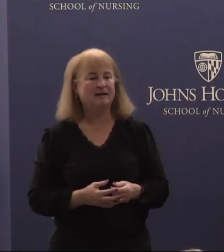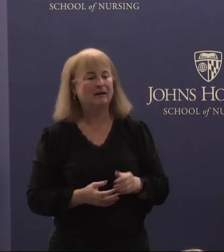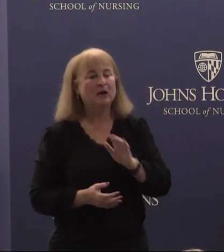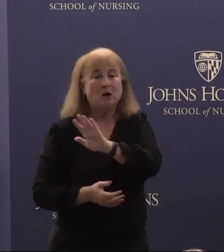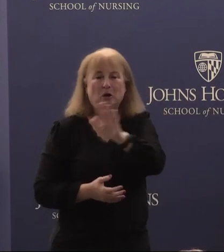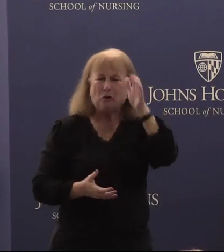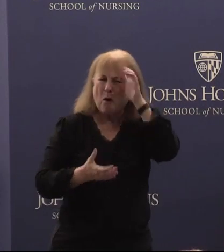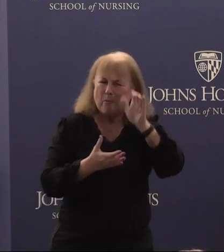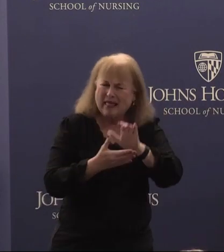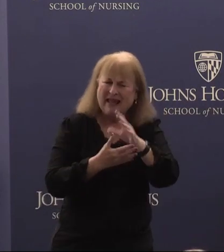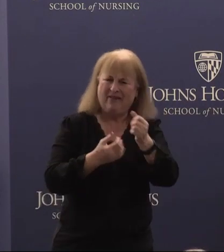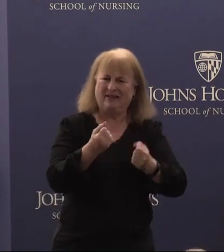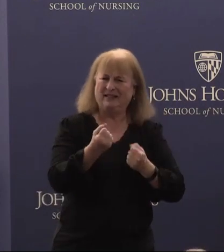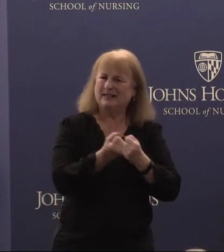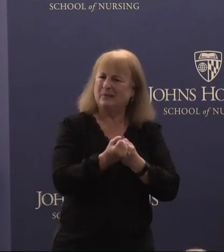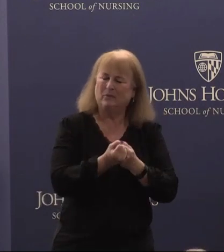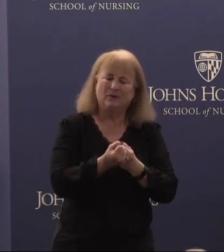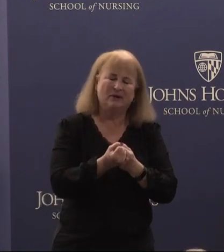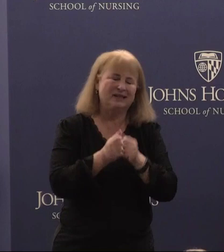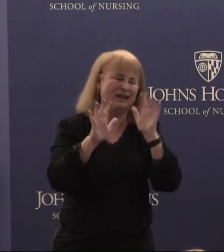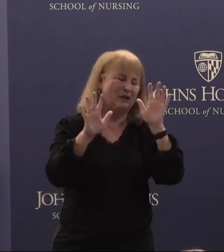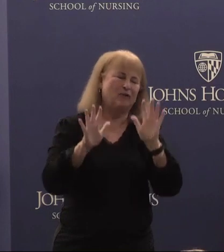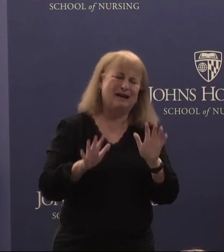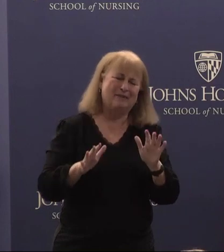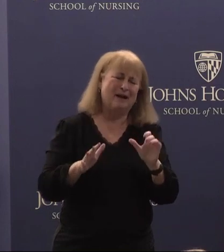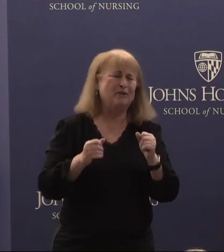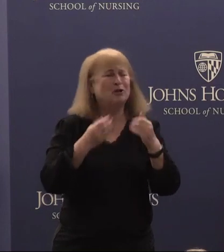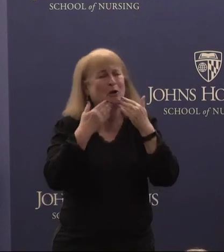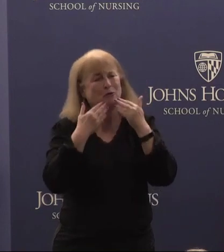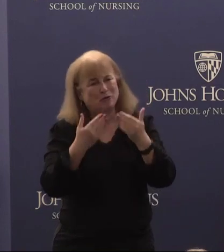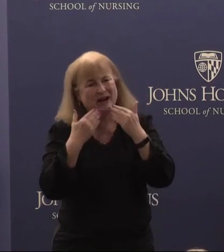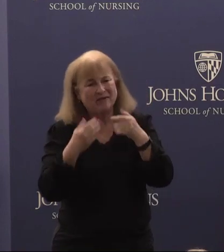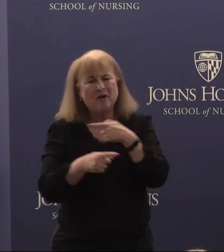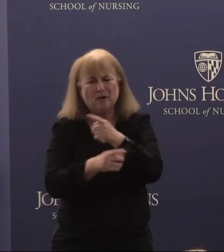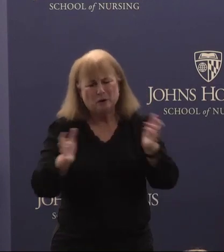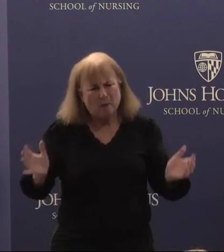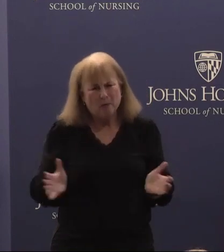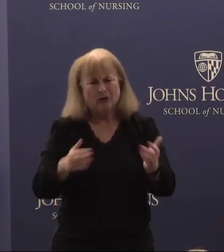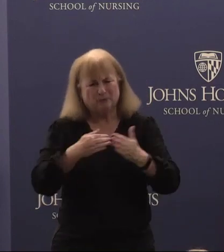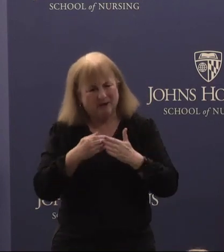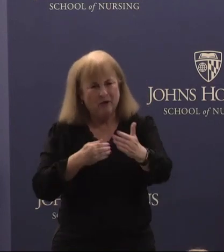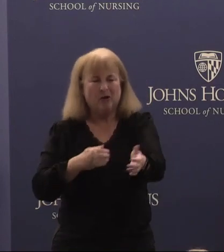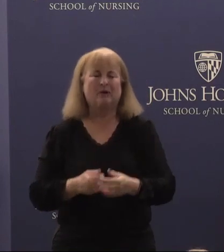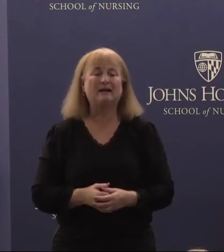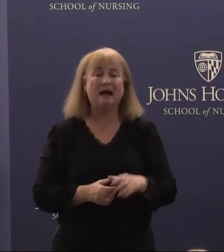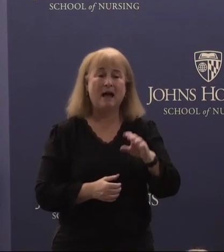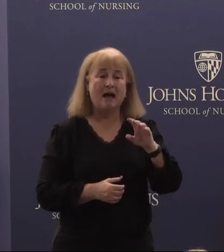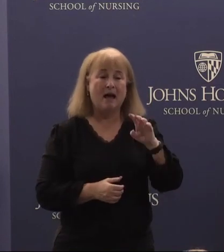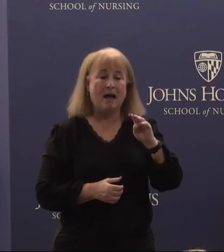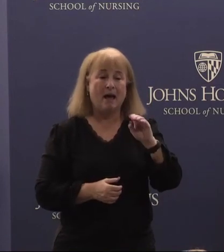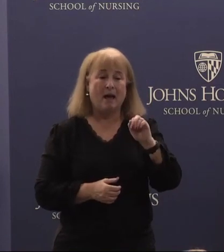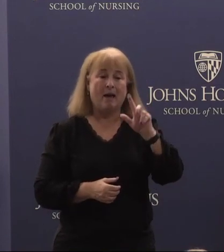and support is incredible and I'm so grateful for you to push me forward. Marilyn Albert was